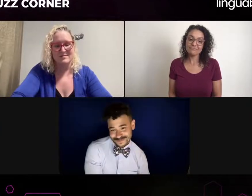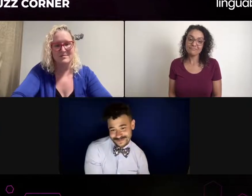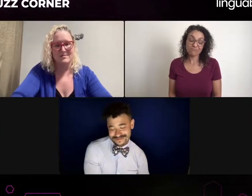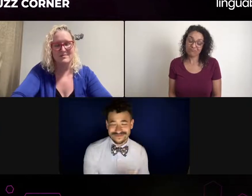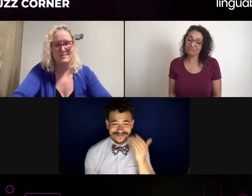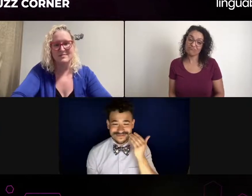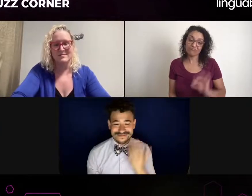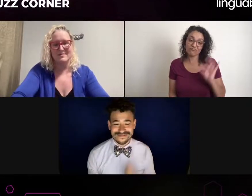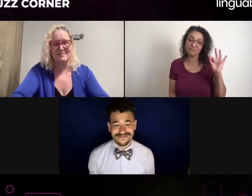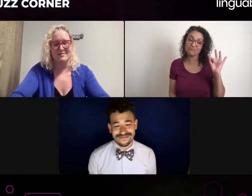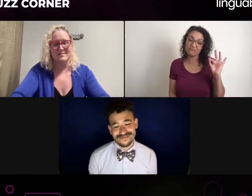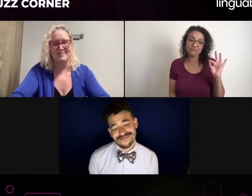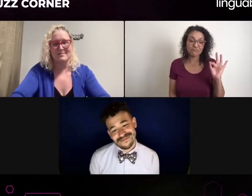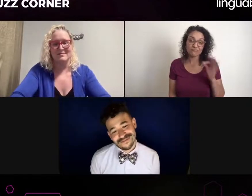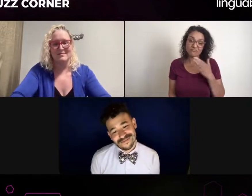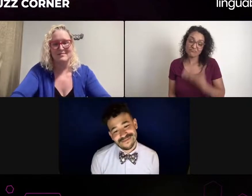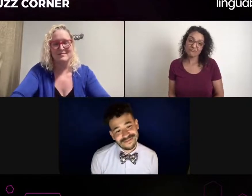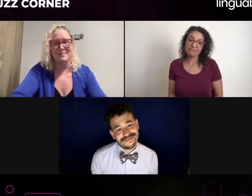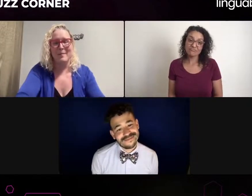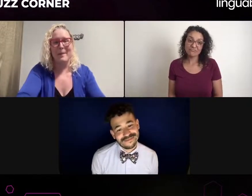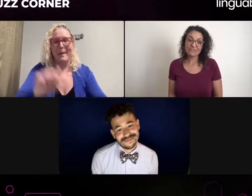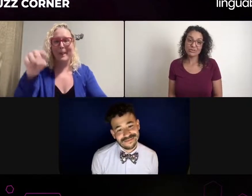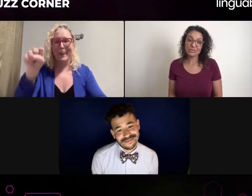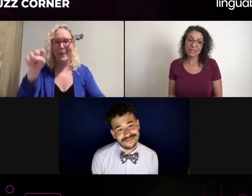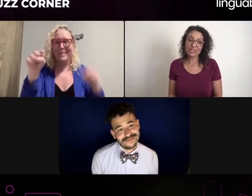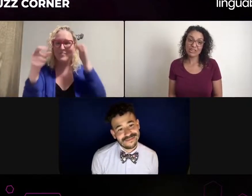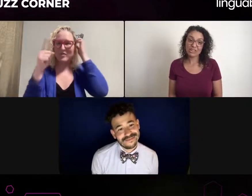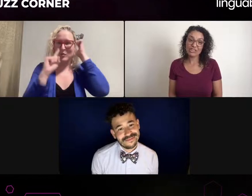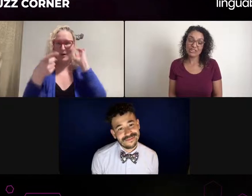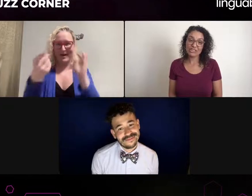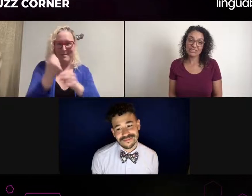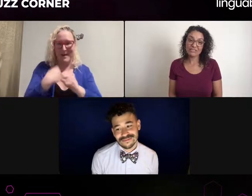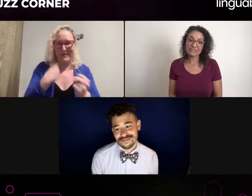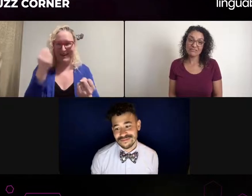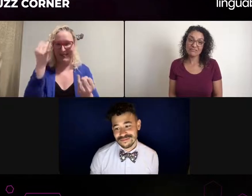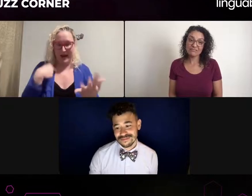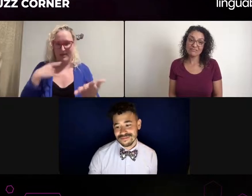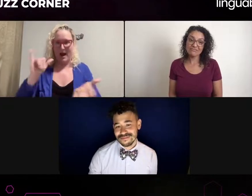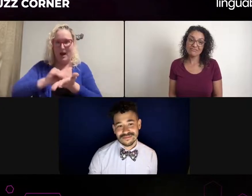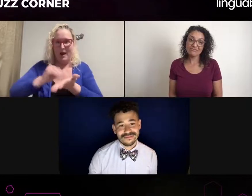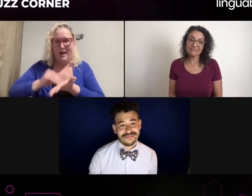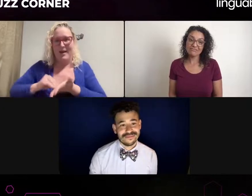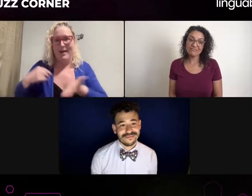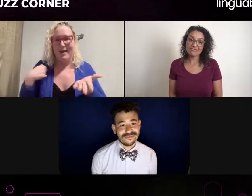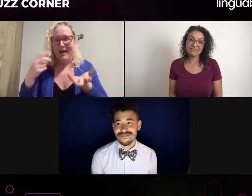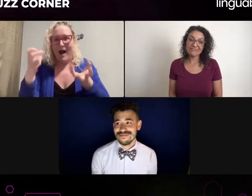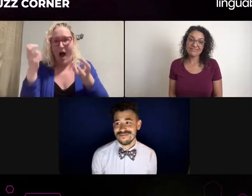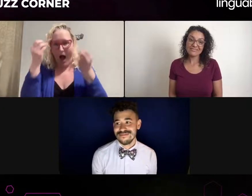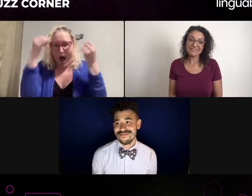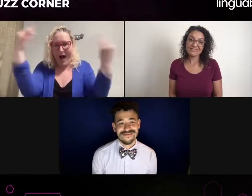which is what I did, I had the opportunity to speak to them afterwards. I was lucky in that instance. So...